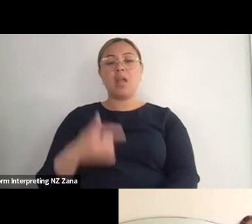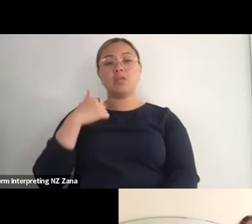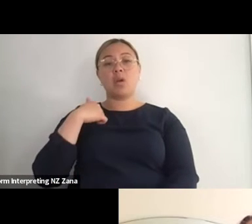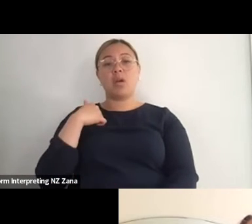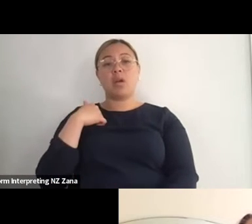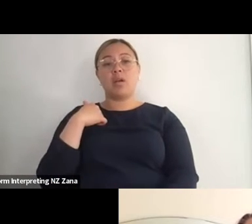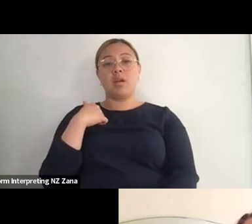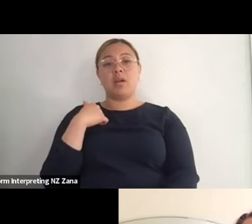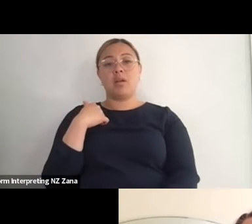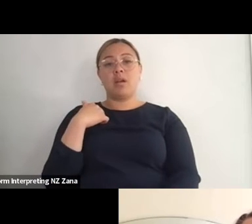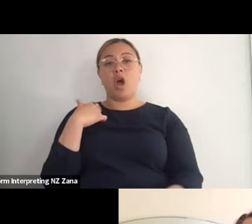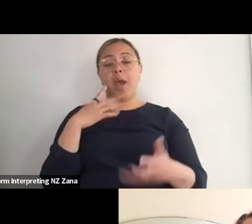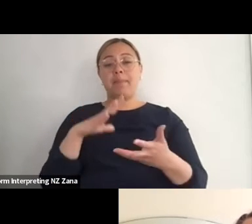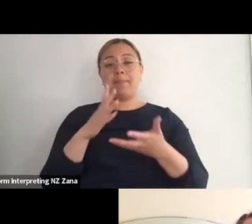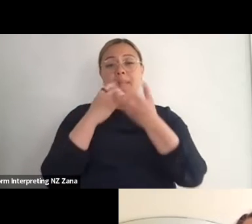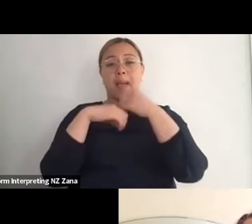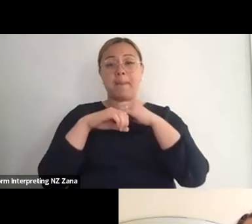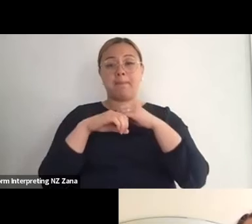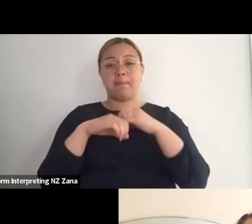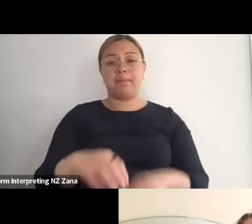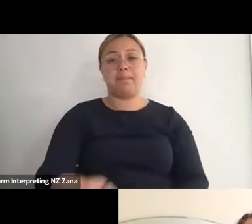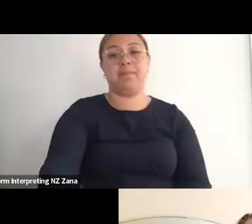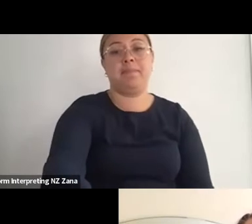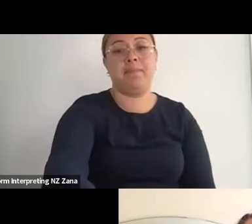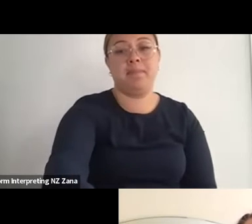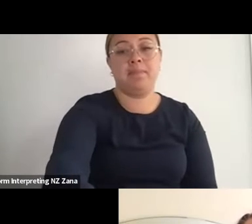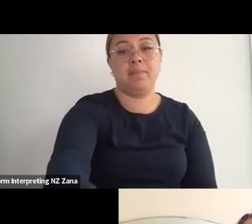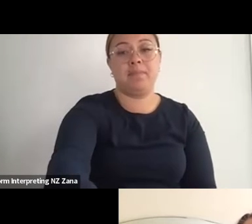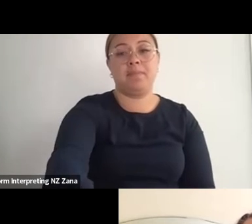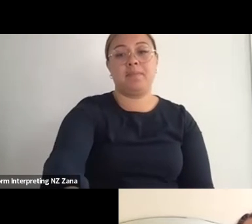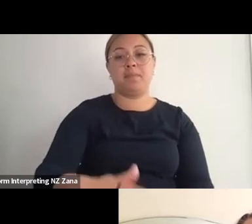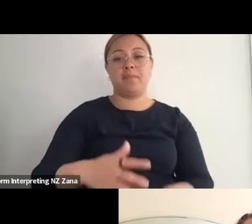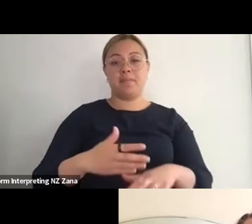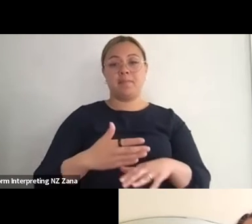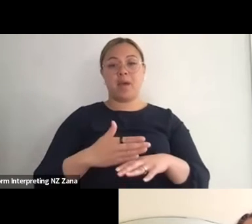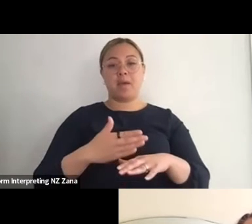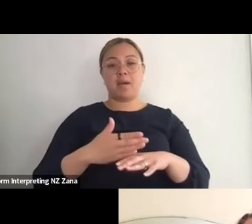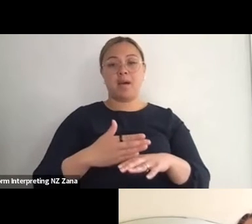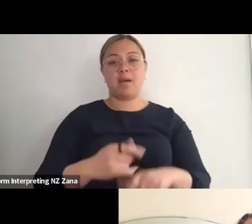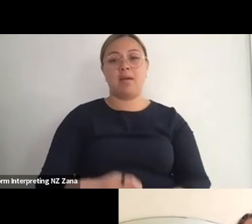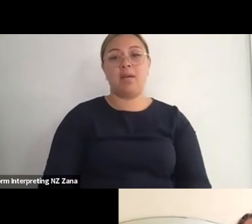I started to to make my own work, I began to work with a friend of mine Luke Pell, who's